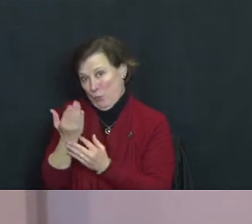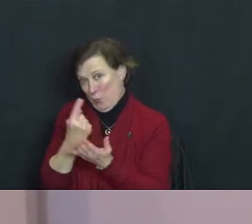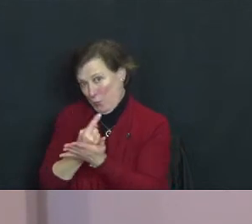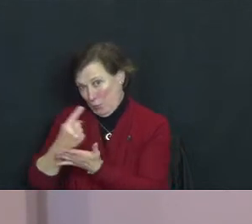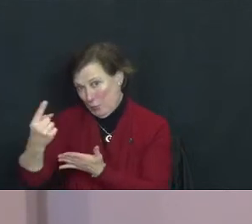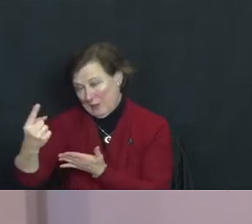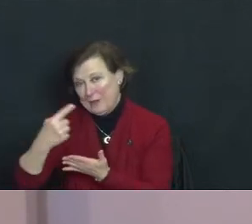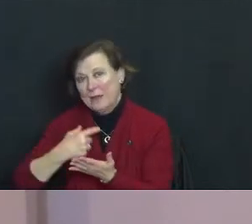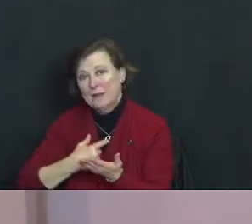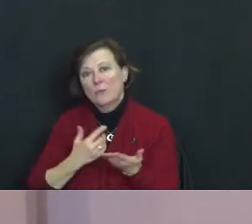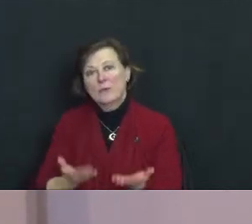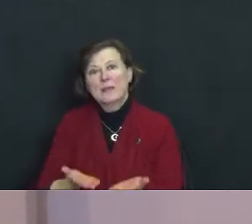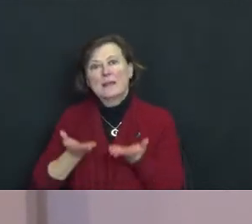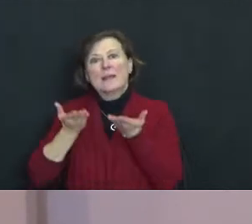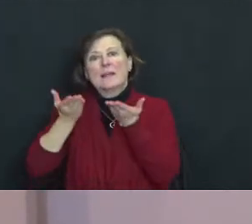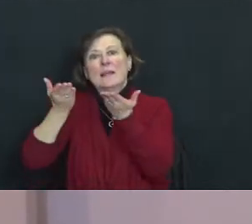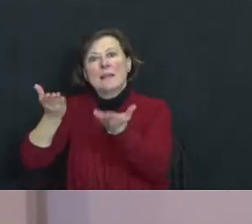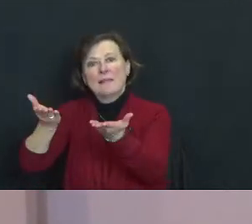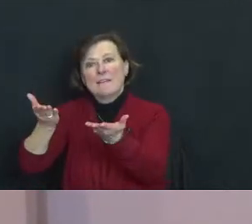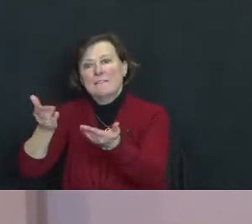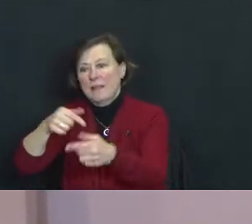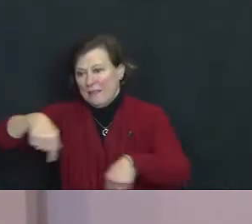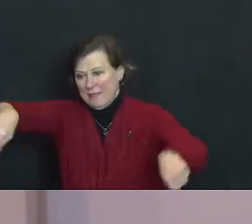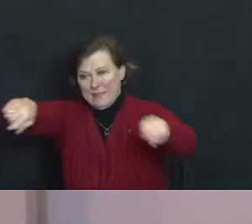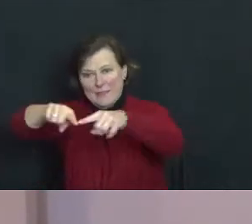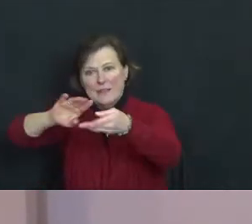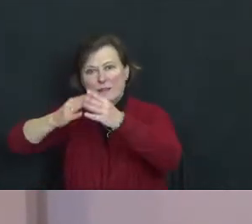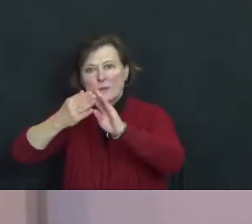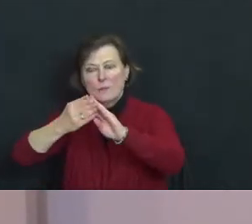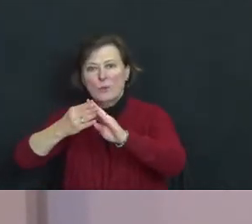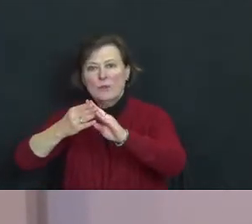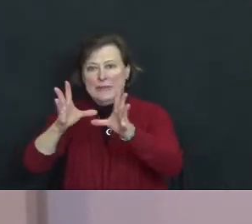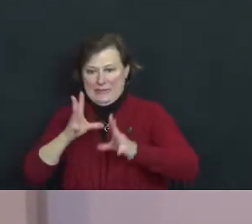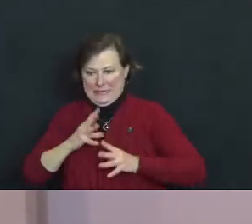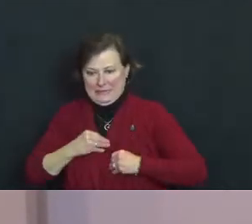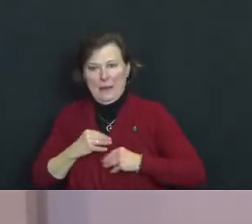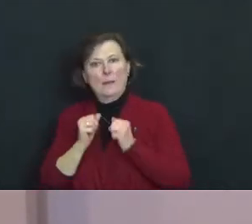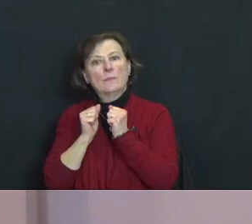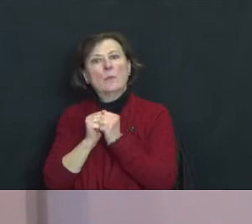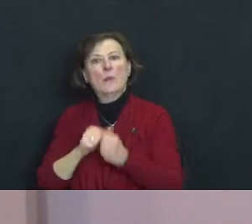We lift this community onto our shoulders with pride and grace-filled expectations for